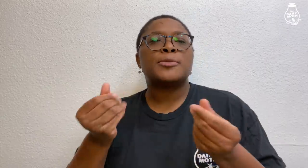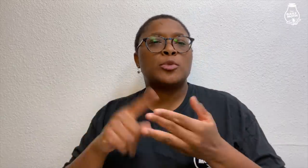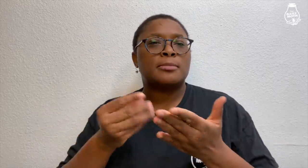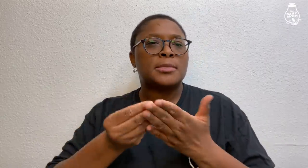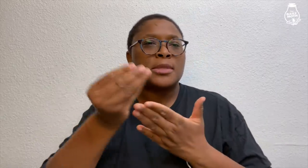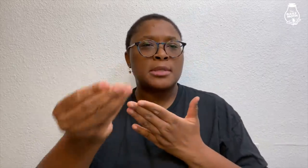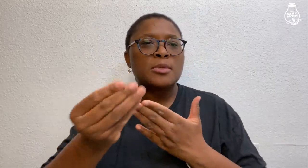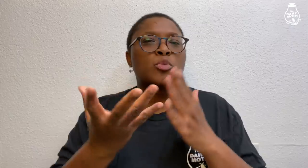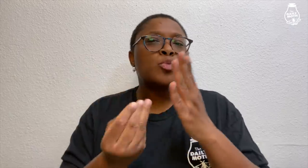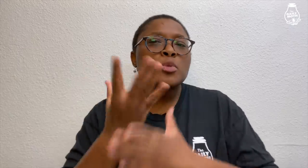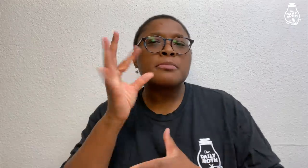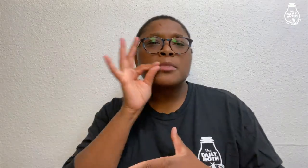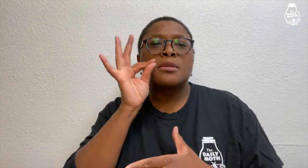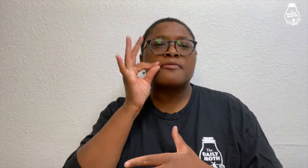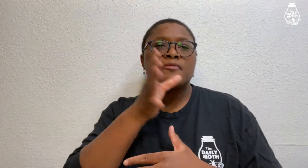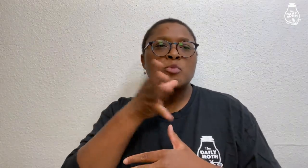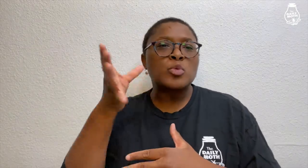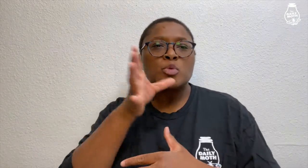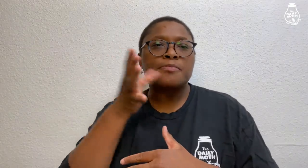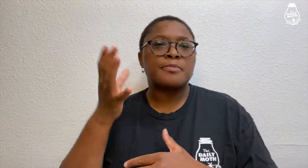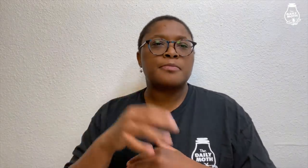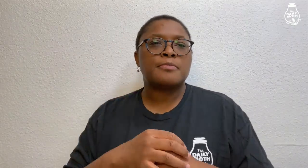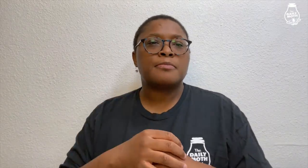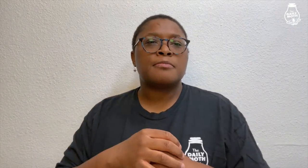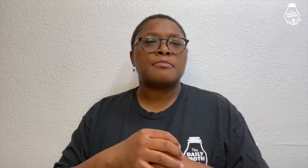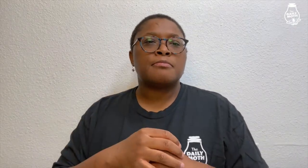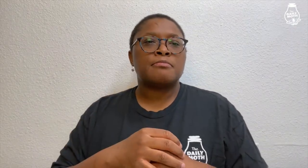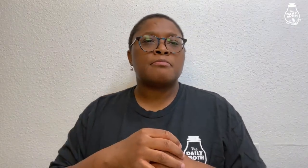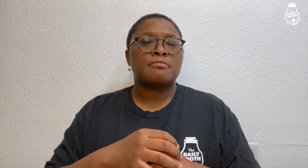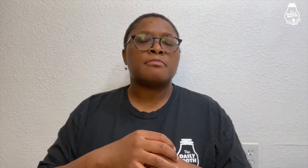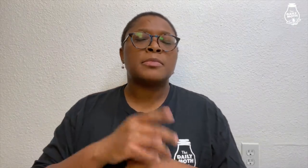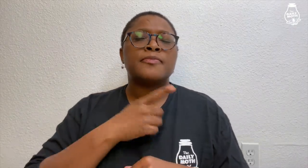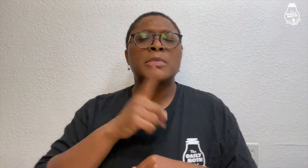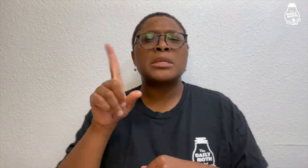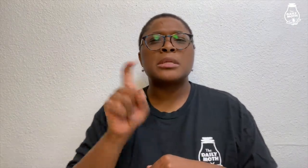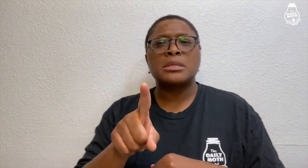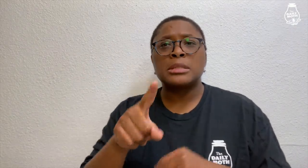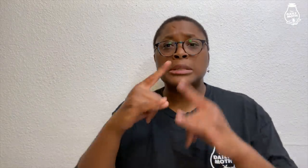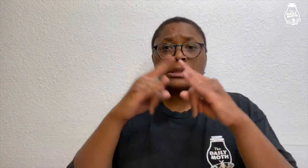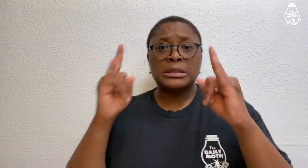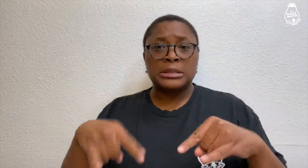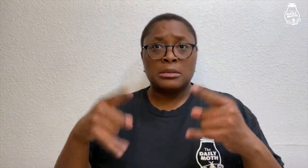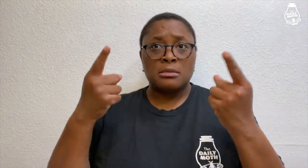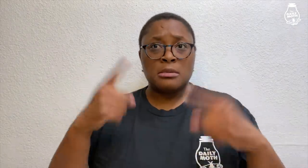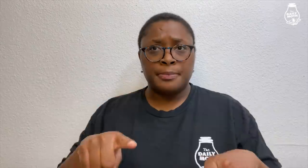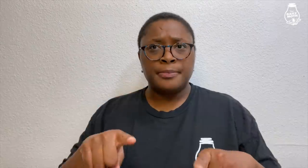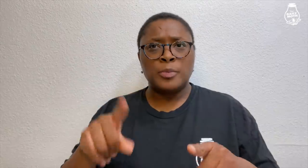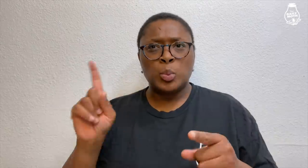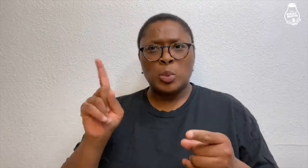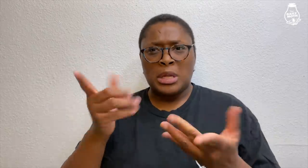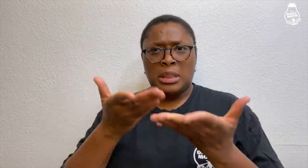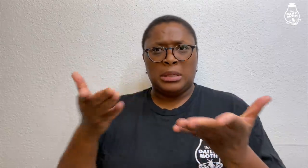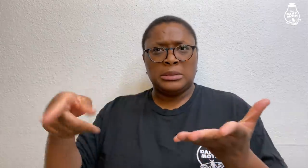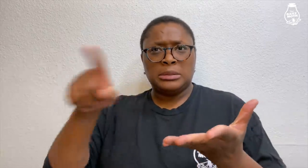We searched for property to buy where we wanted to grow a marijuana farm." The detective asked, "When that happened in the tent,